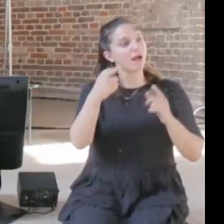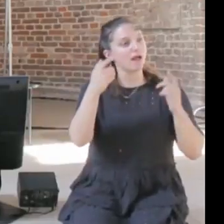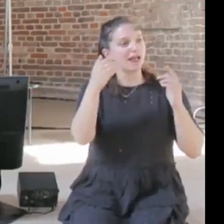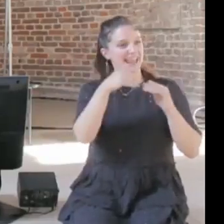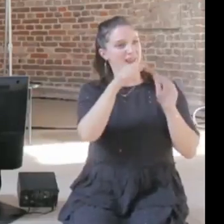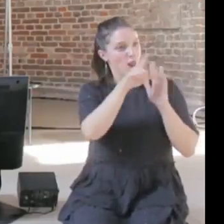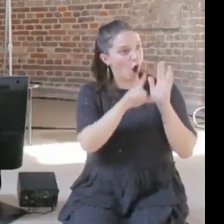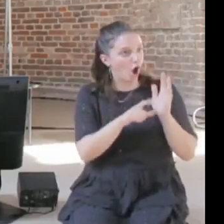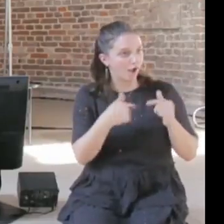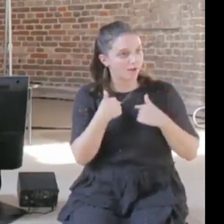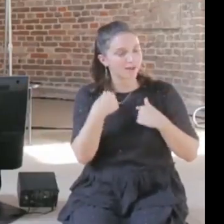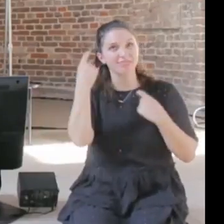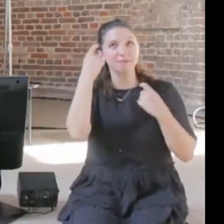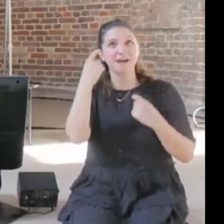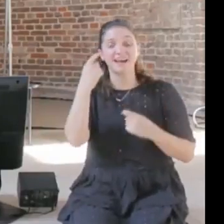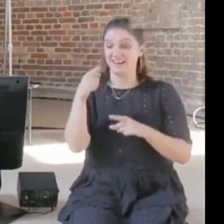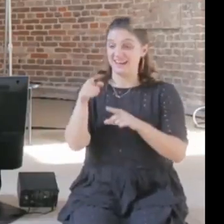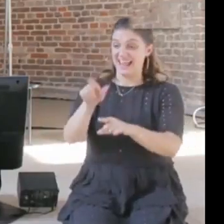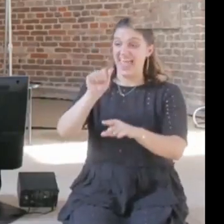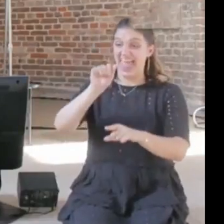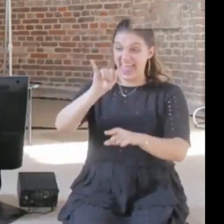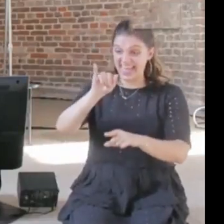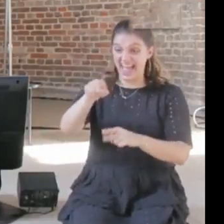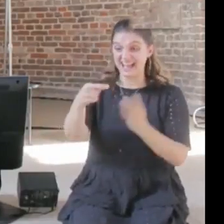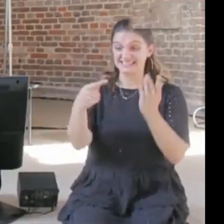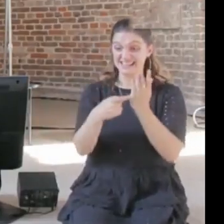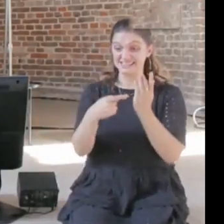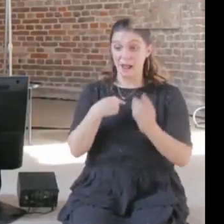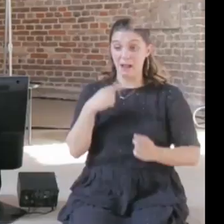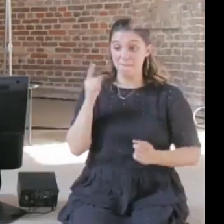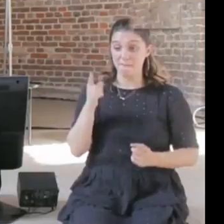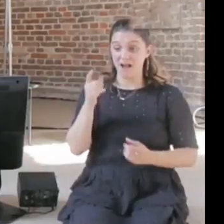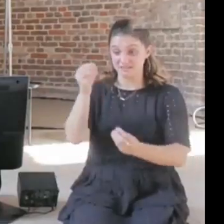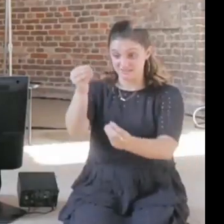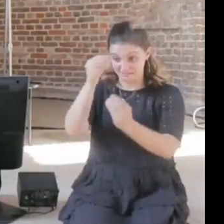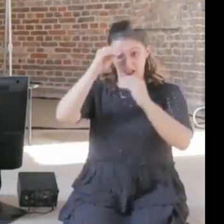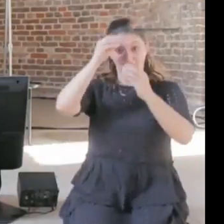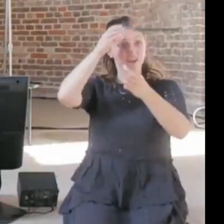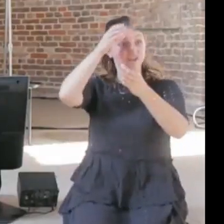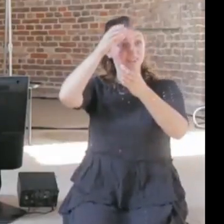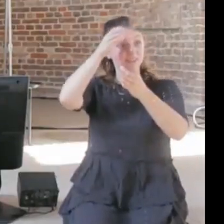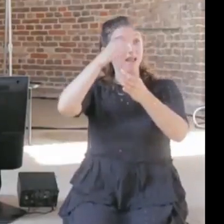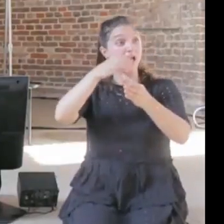in order to make laws, well I guess a lot of people who elected me probably didn't think